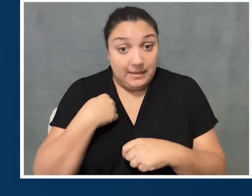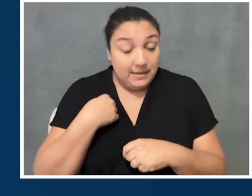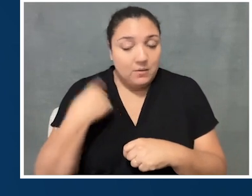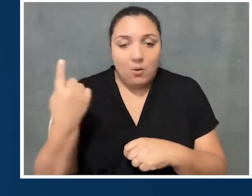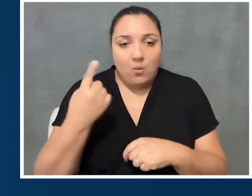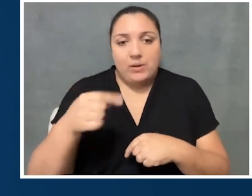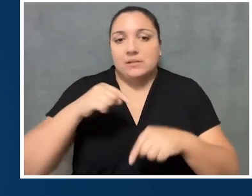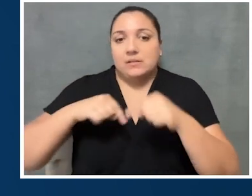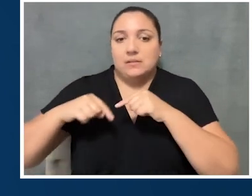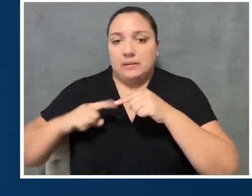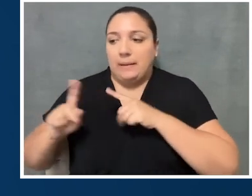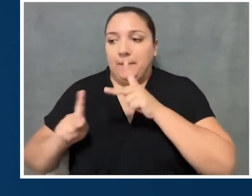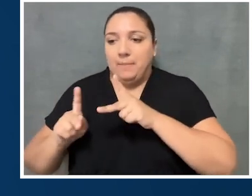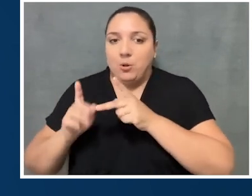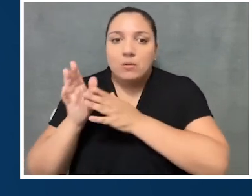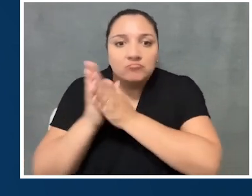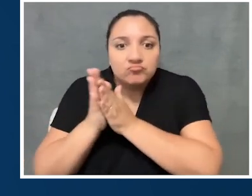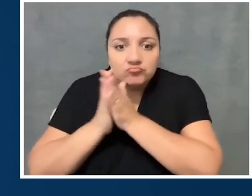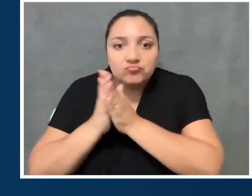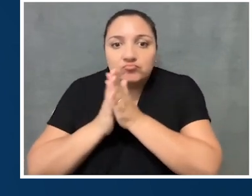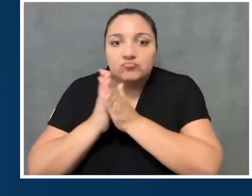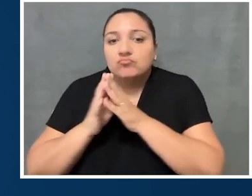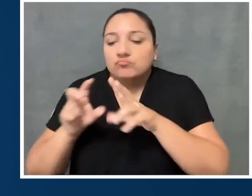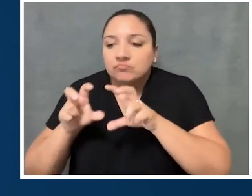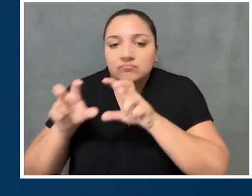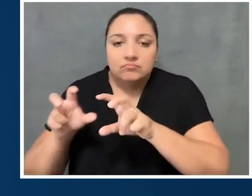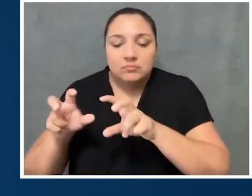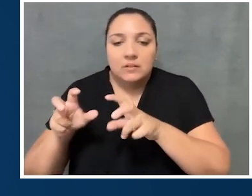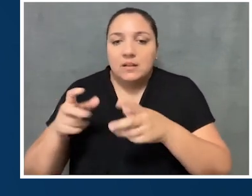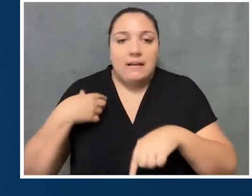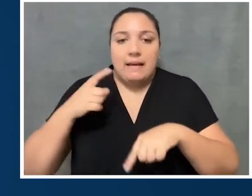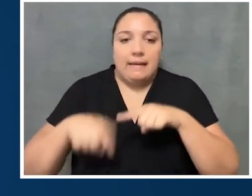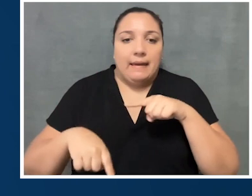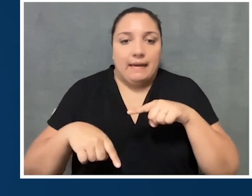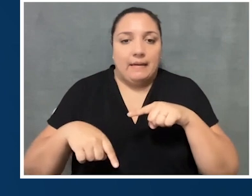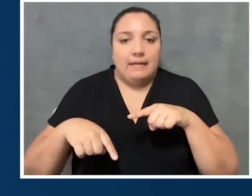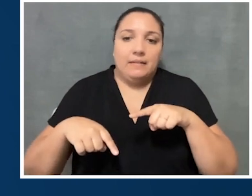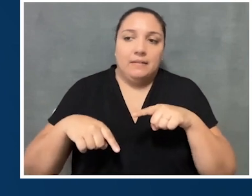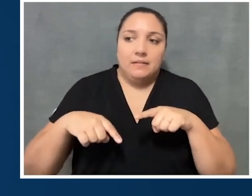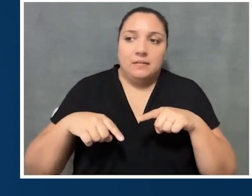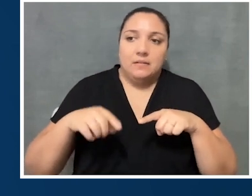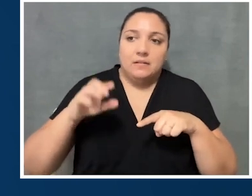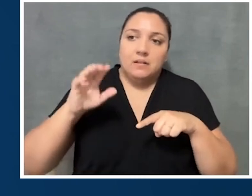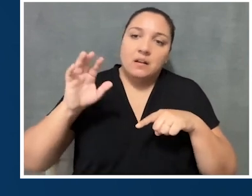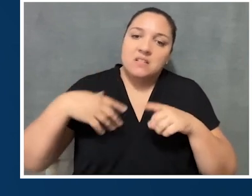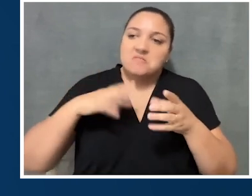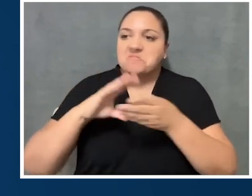it really all goes back to buy-in, first of all. Like, I just can't sort of come blazing out the gate to all of these